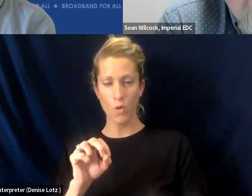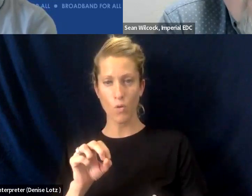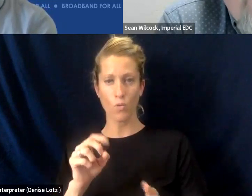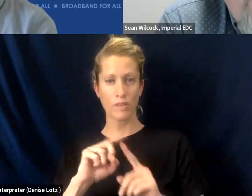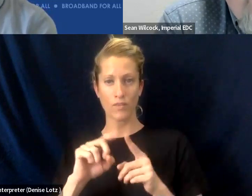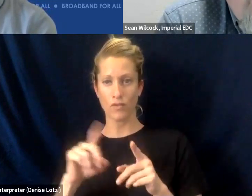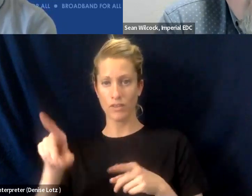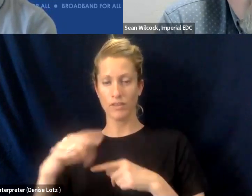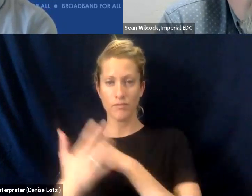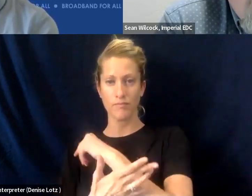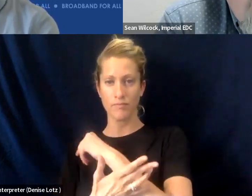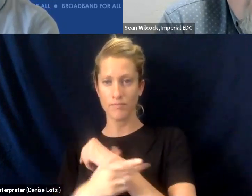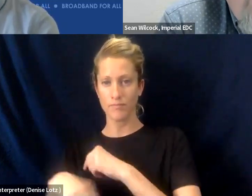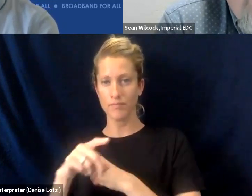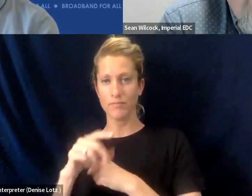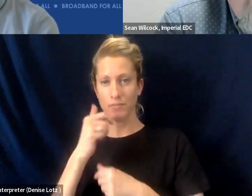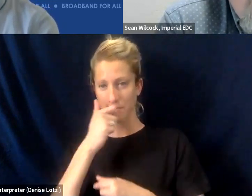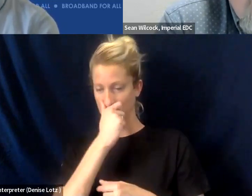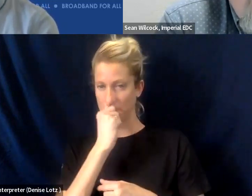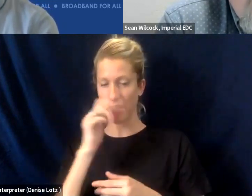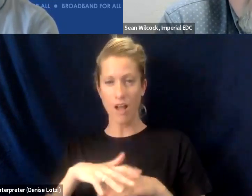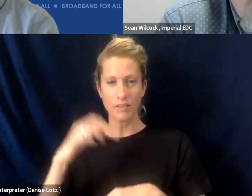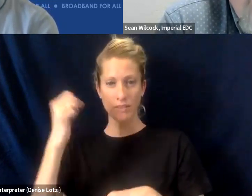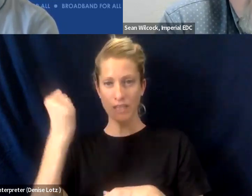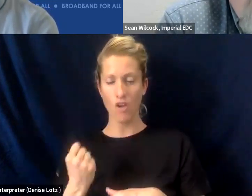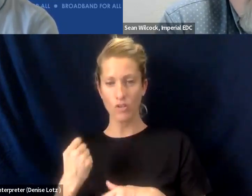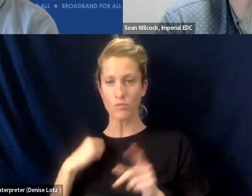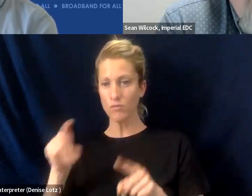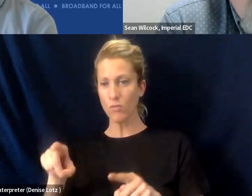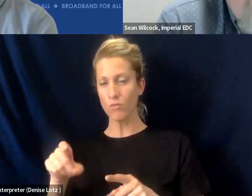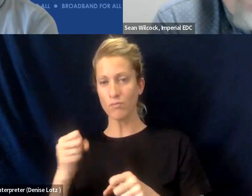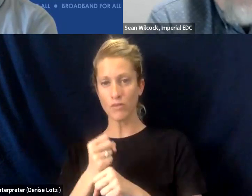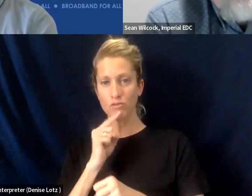Our staff went out there on the you know Saturdays, and we, you know, helped line up lines of